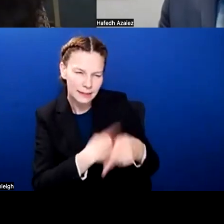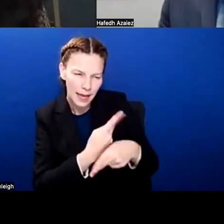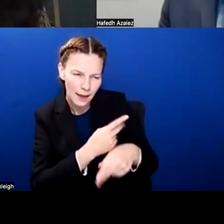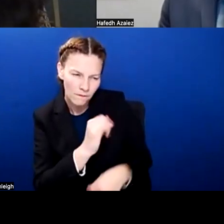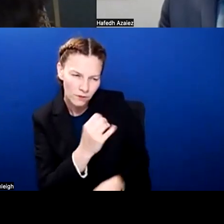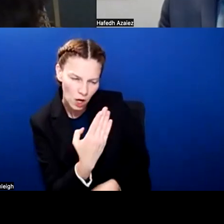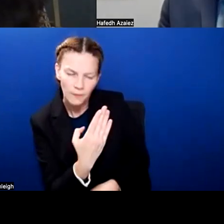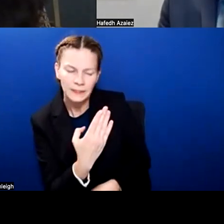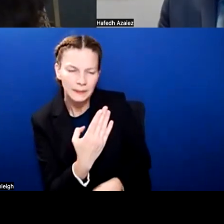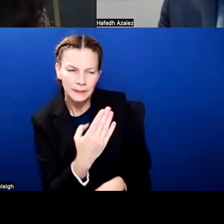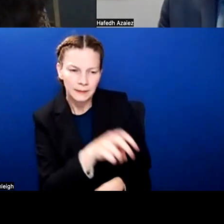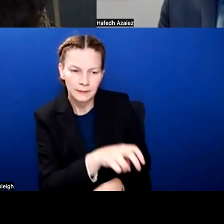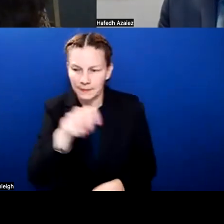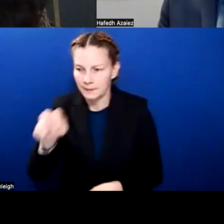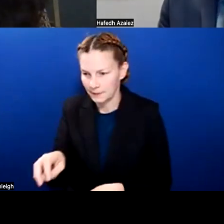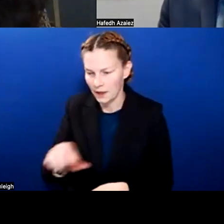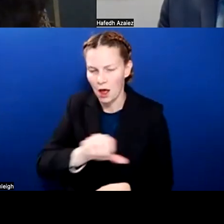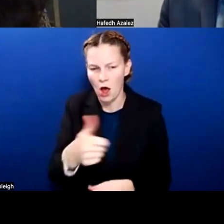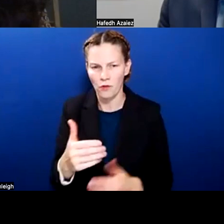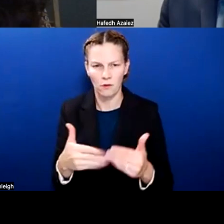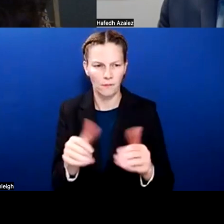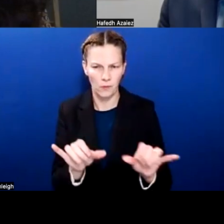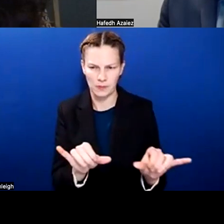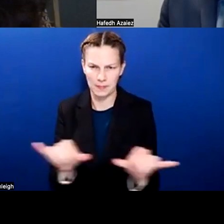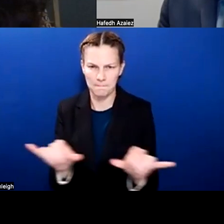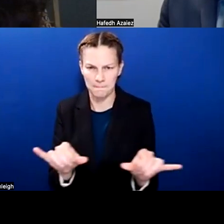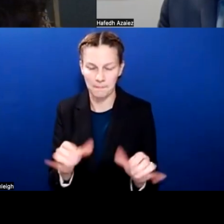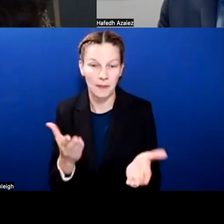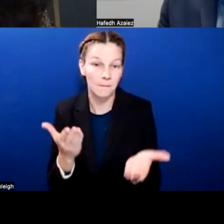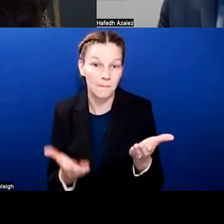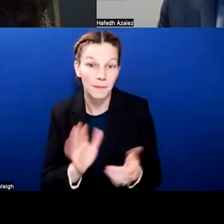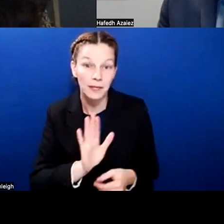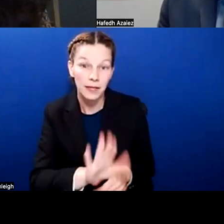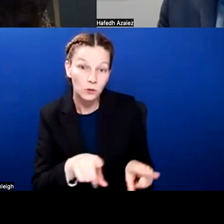in an equivalent position, either at their campus or at another campus in the district.